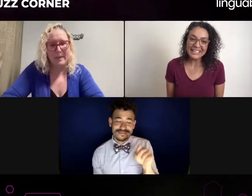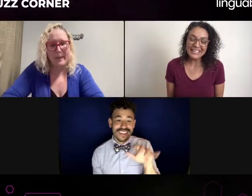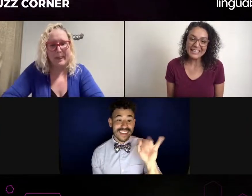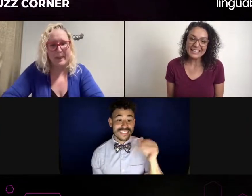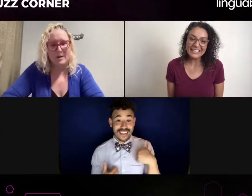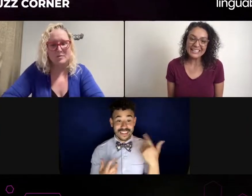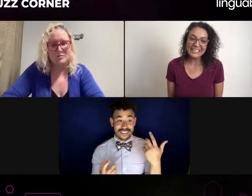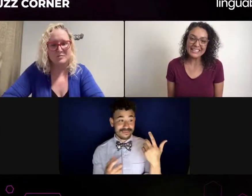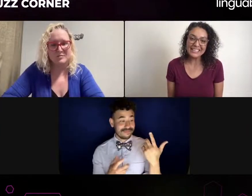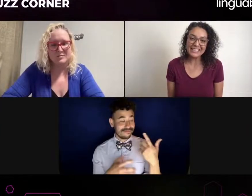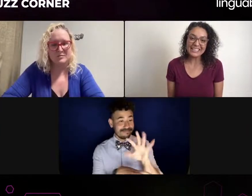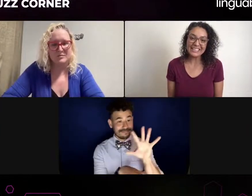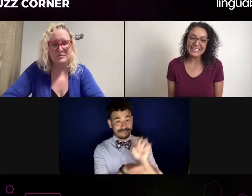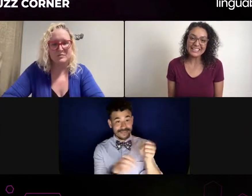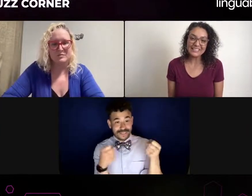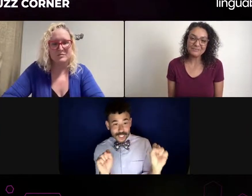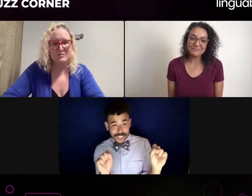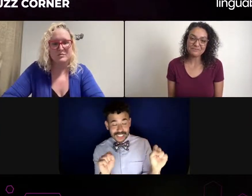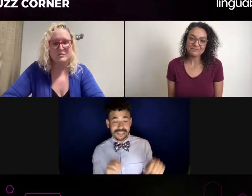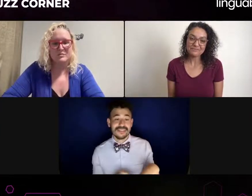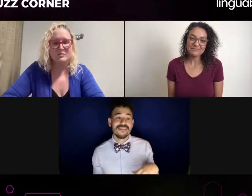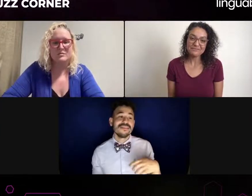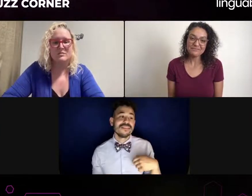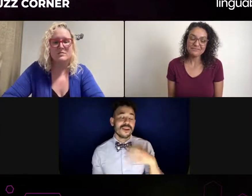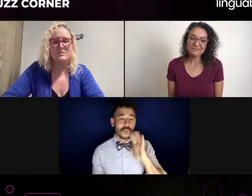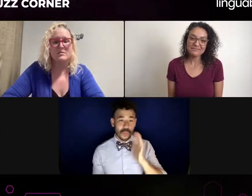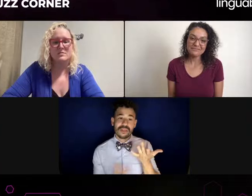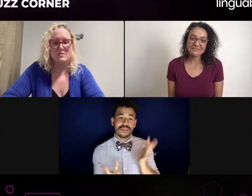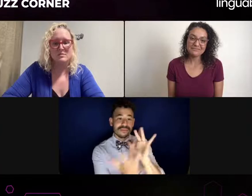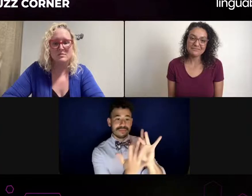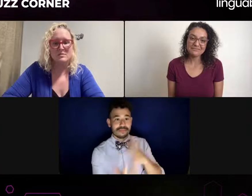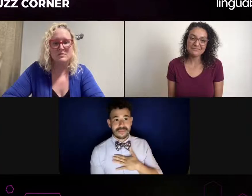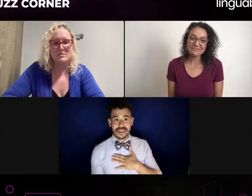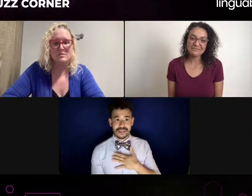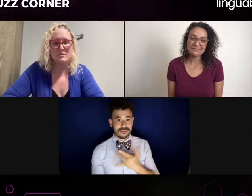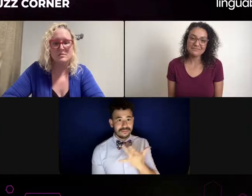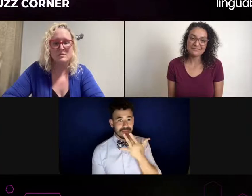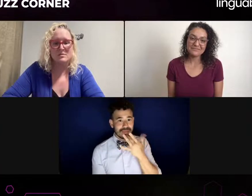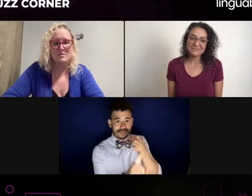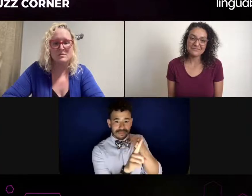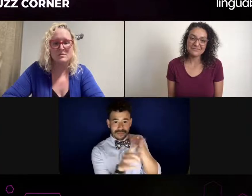I'll go with them for the assignment, An appointment or job or the gig that I'm working.